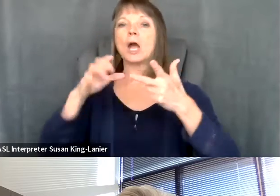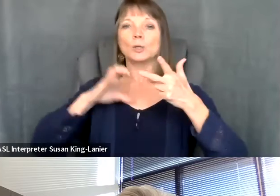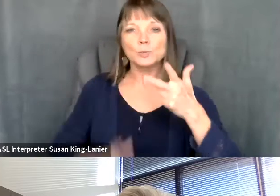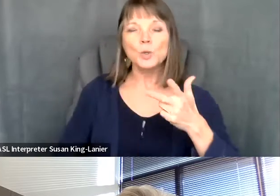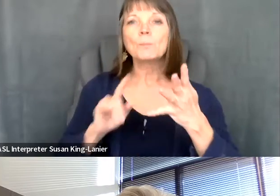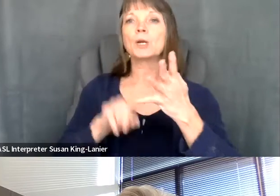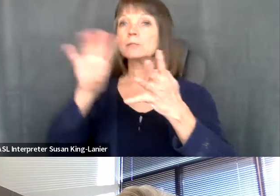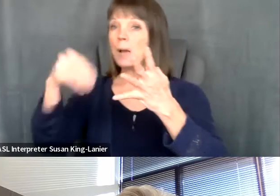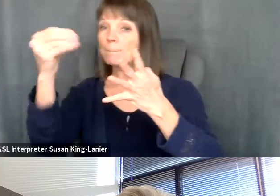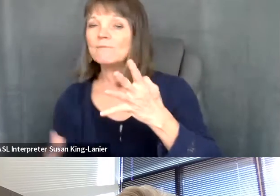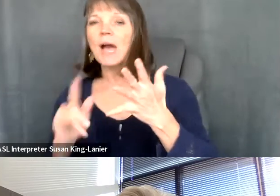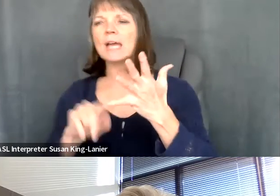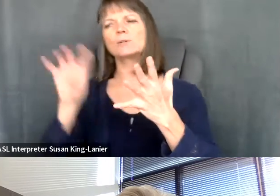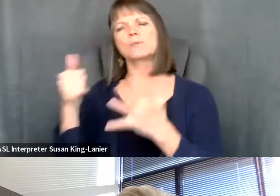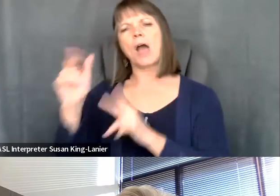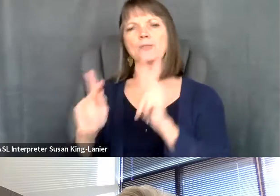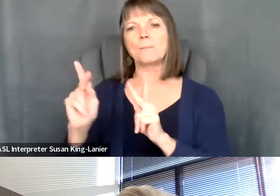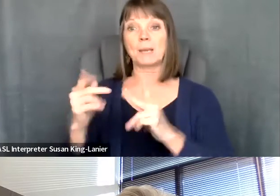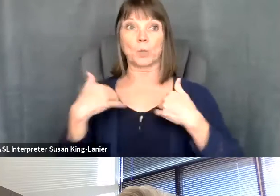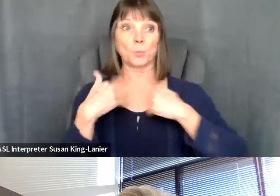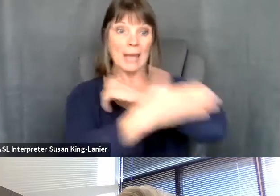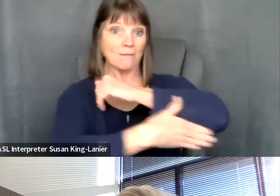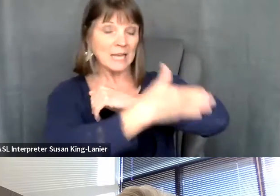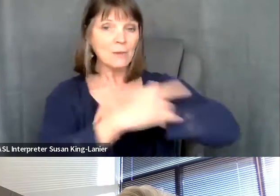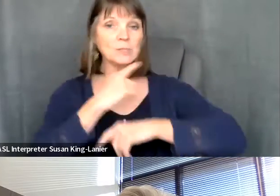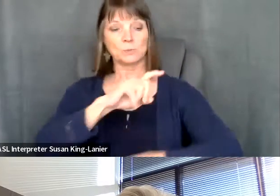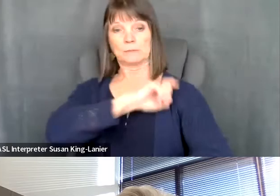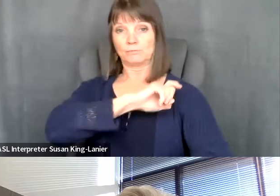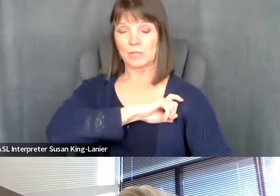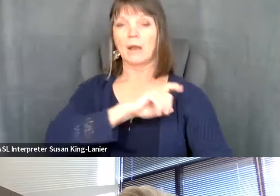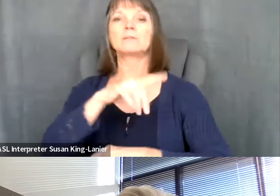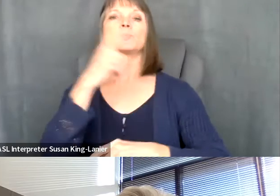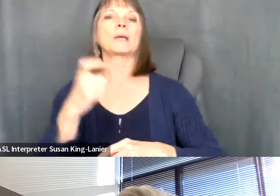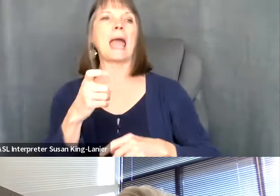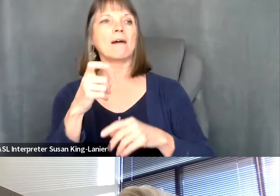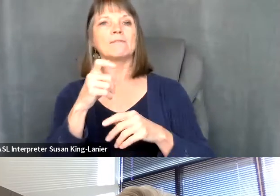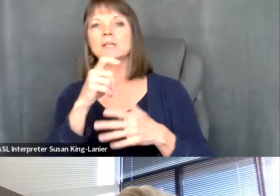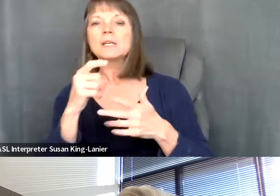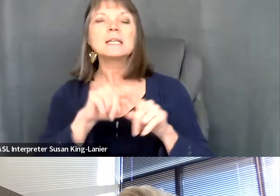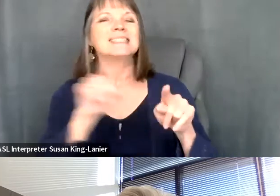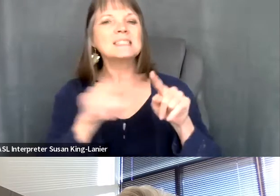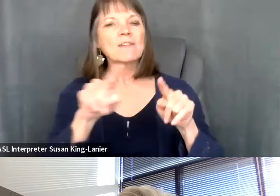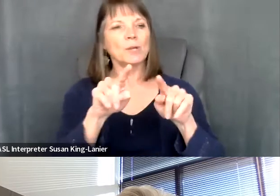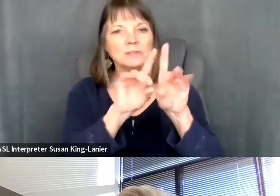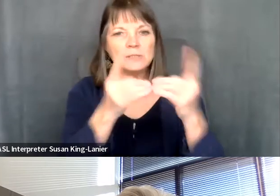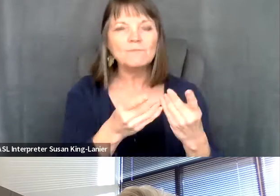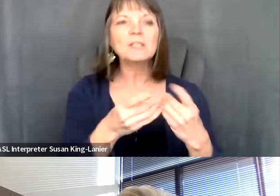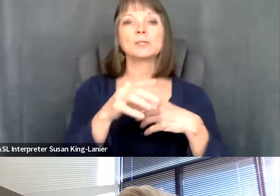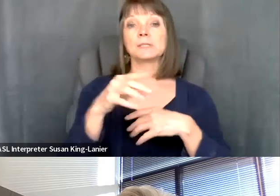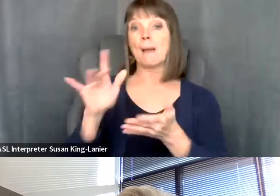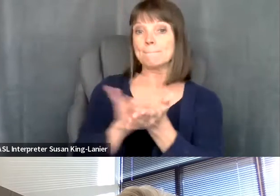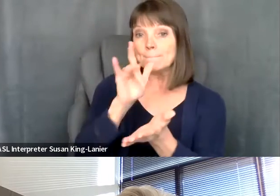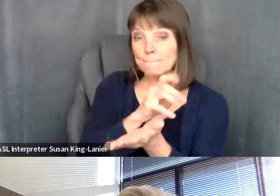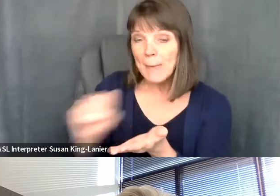Kelly Crosbie: other interested folks. We've got counties. We've got Sheriff's Association. We've got sister divisions like Medicaid and Dcfw and Bss. And our workers too. So